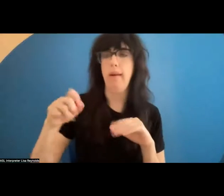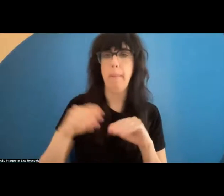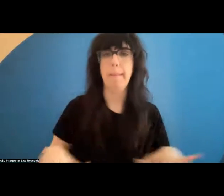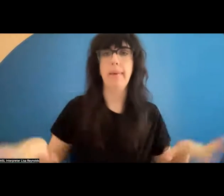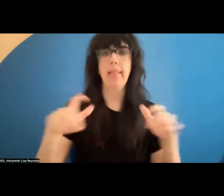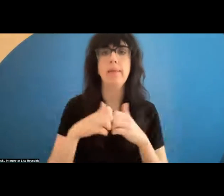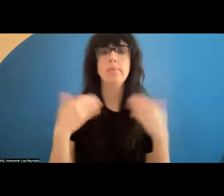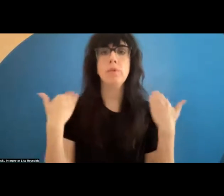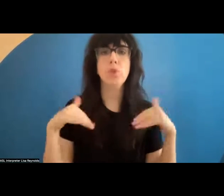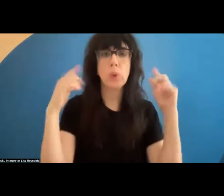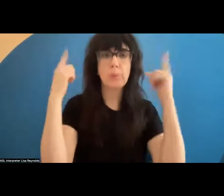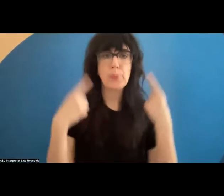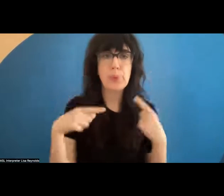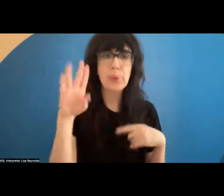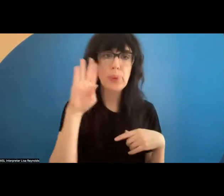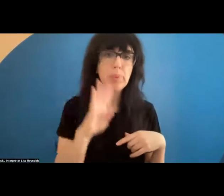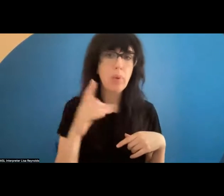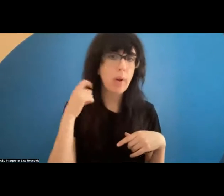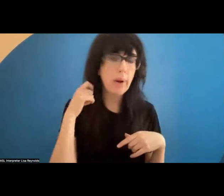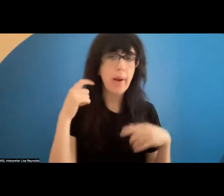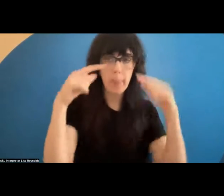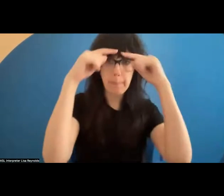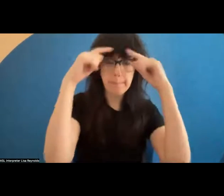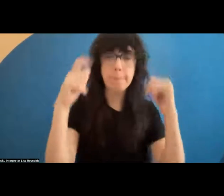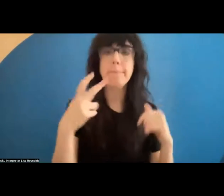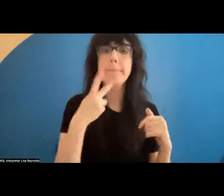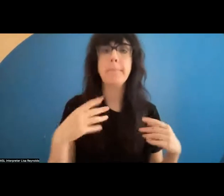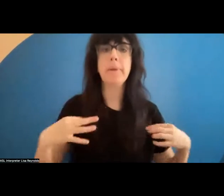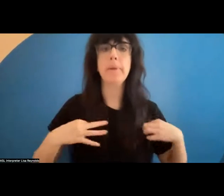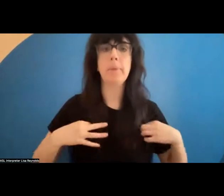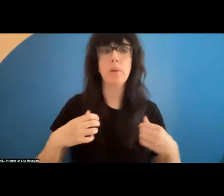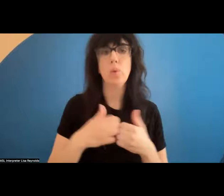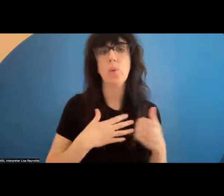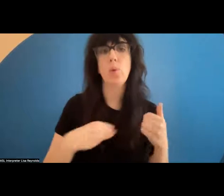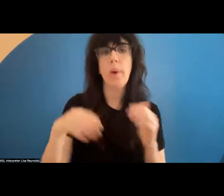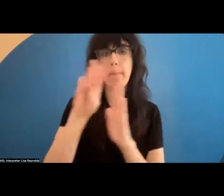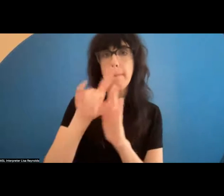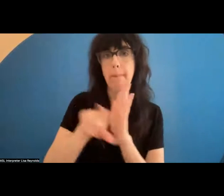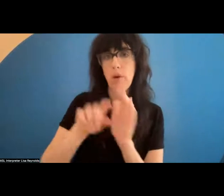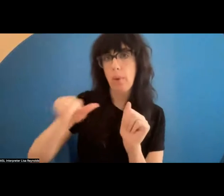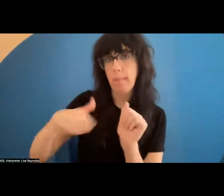hair with bangs. I'm wearing a pink sweater with a white background behind me with pictures on the wall. First